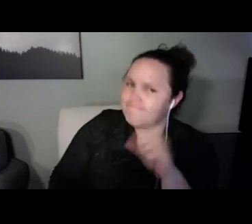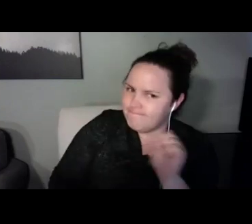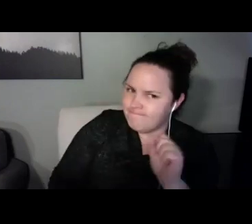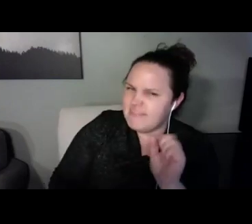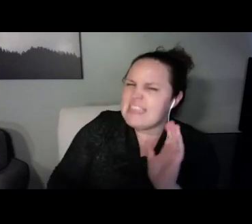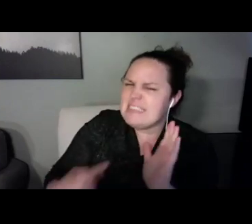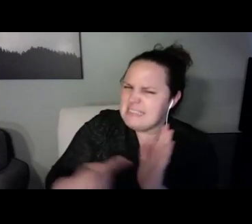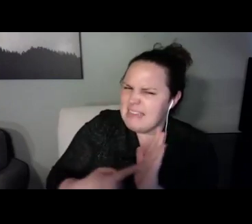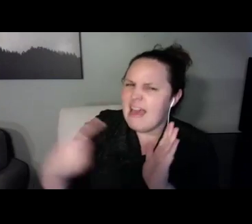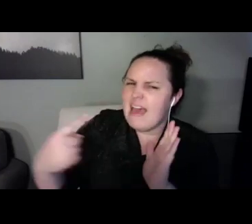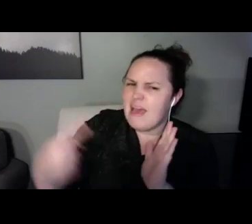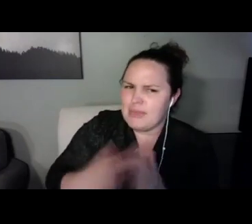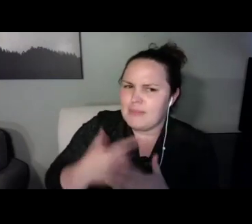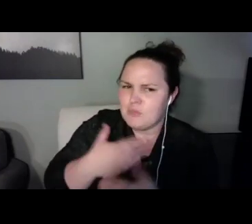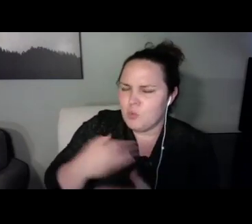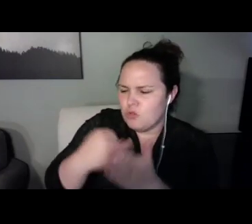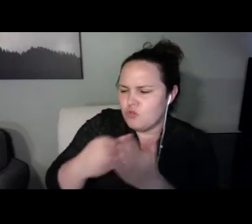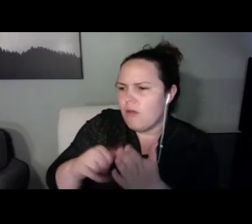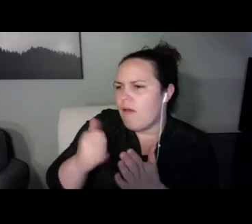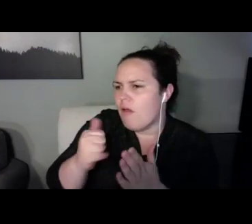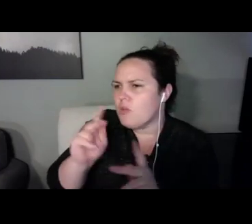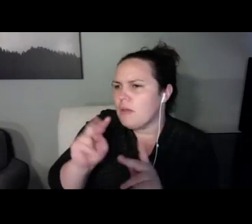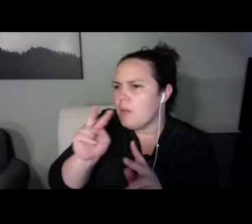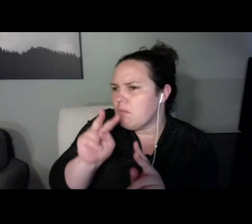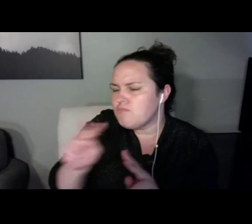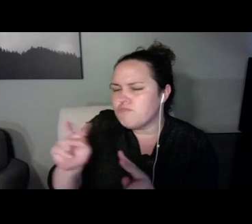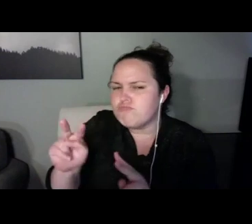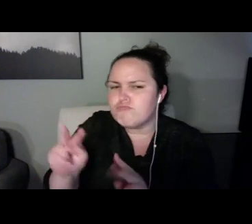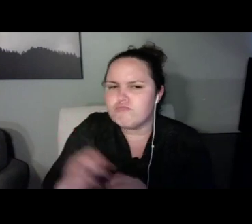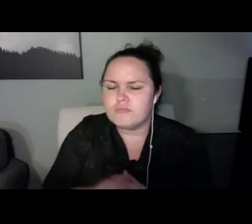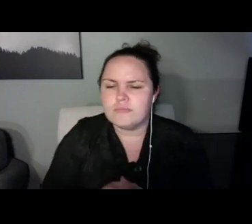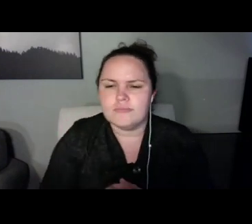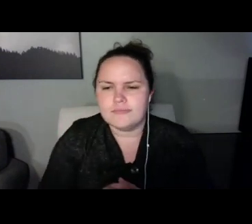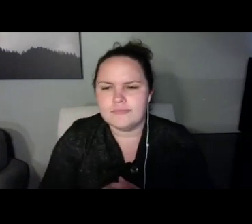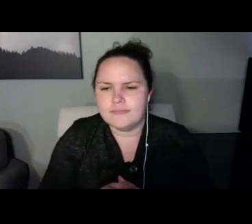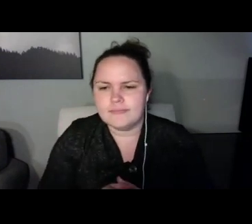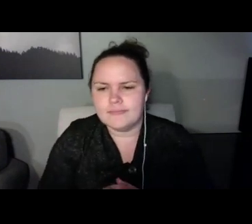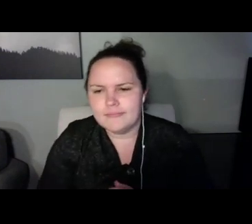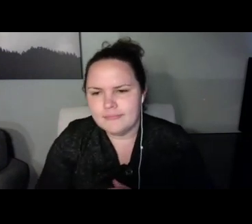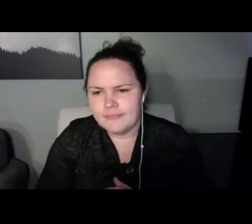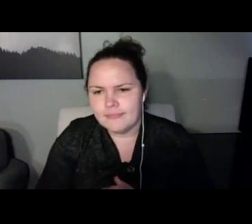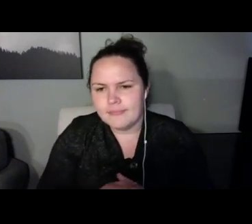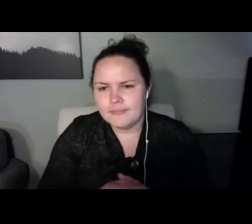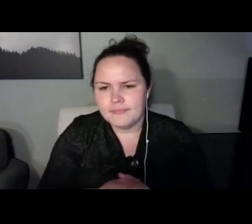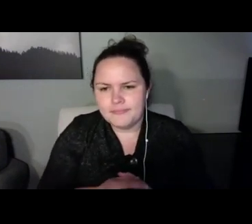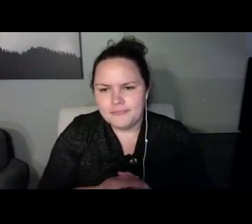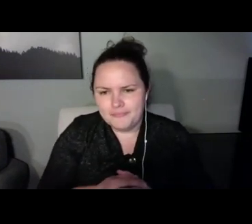Any questions? >> Jen: So there were a couple comments.